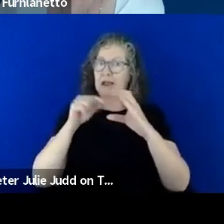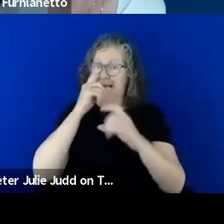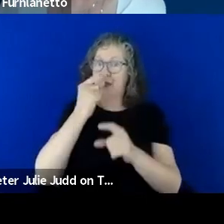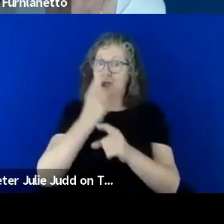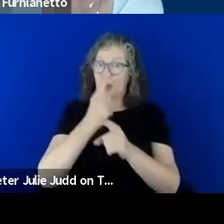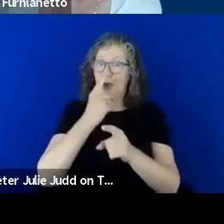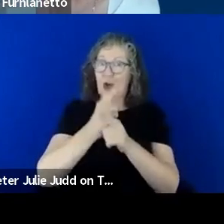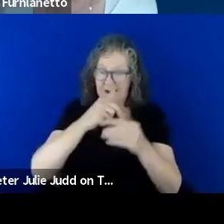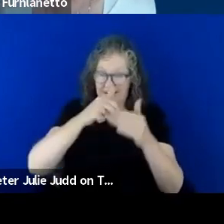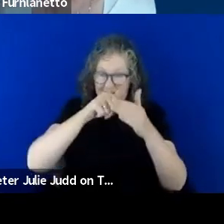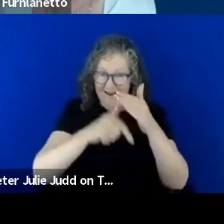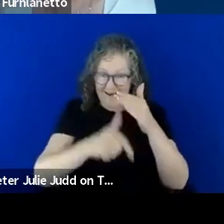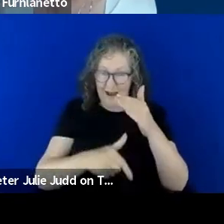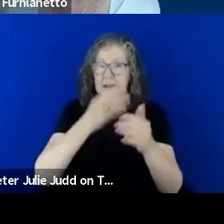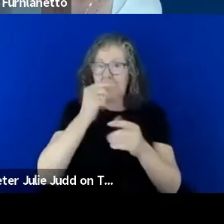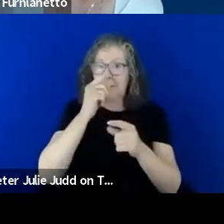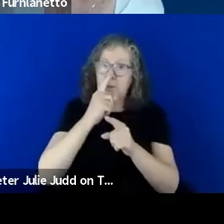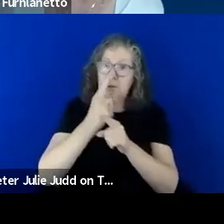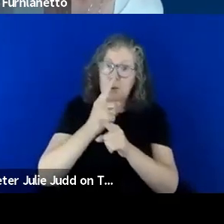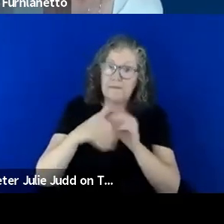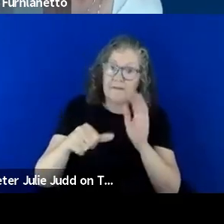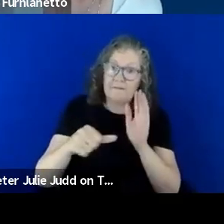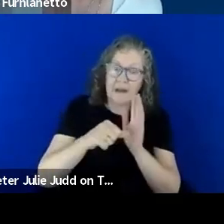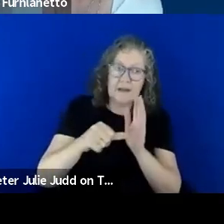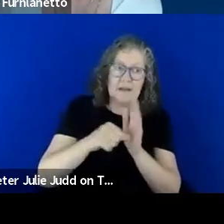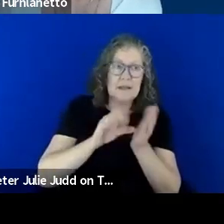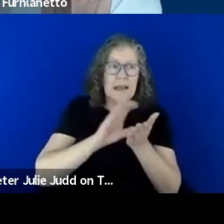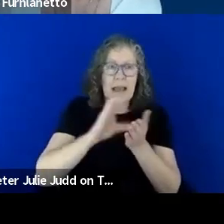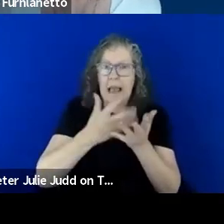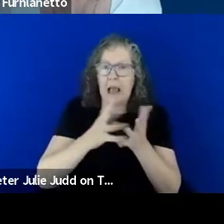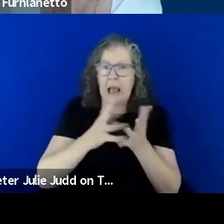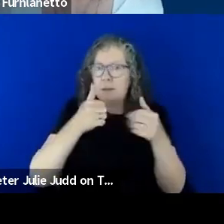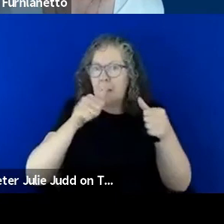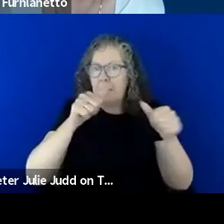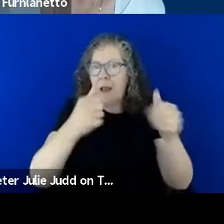people are talking about funding, how do we make things happen but we've spoken about